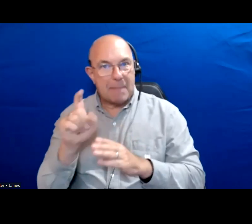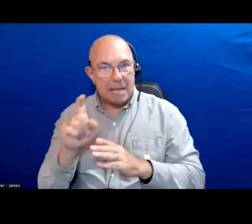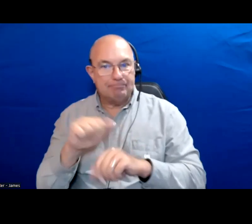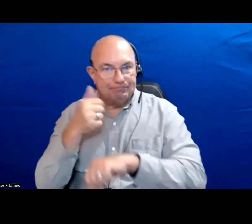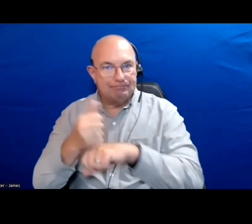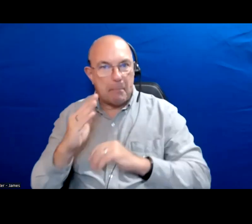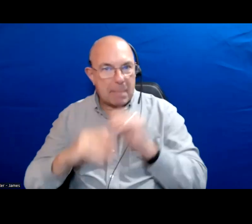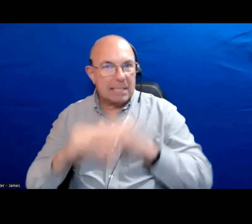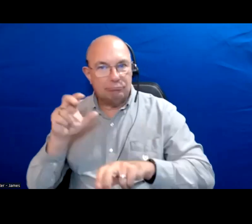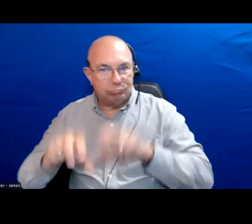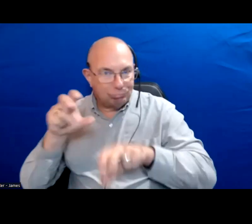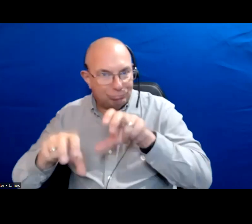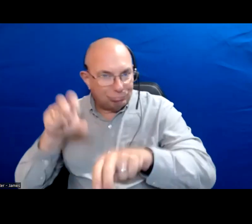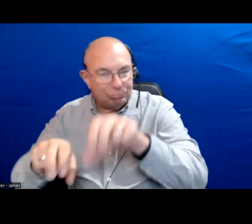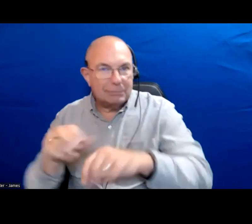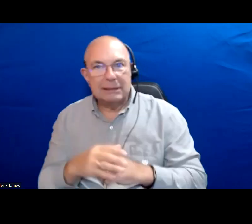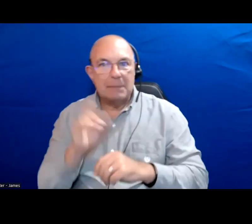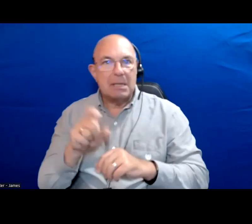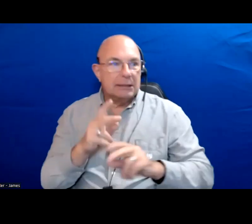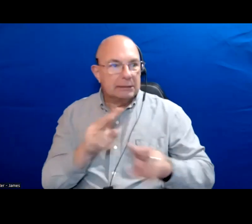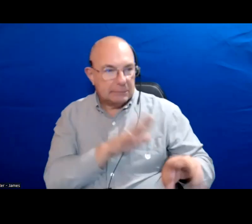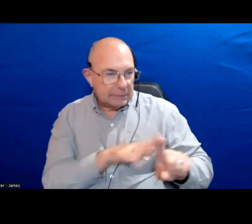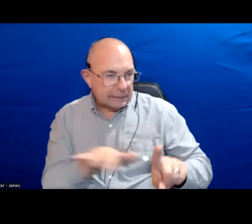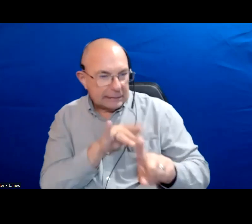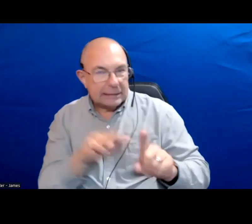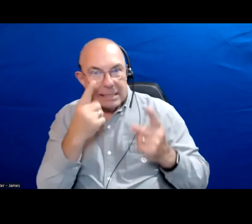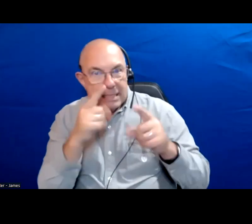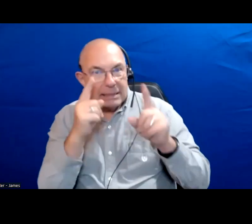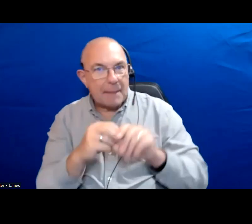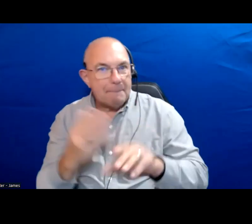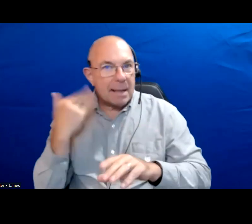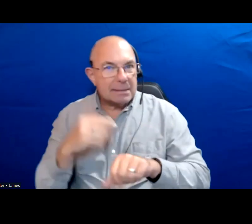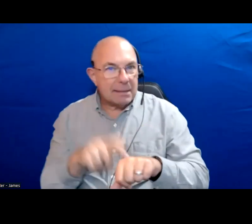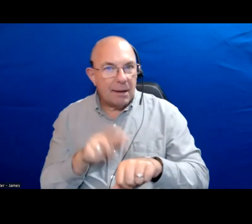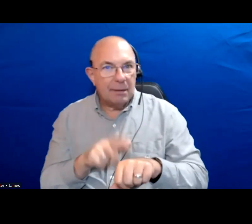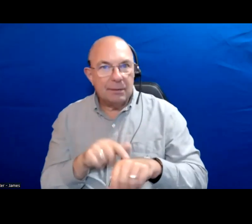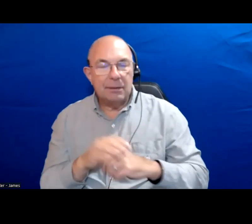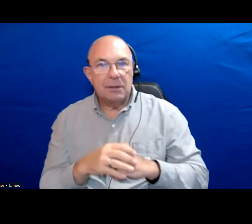The city needs to look at some of the successes we have had in the past with co-op housing.